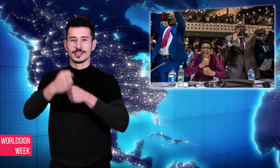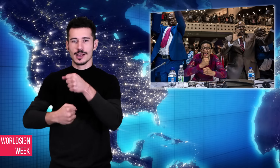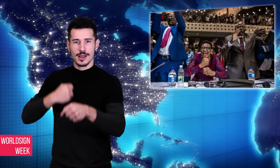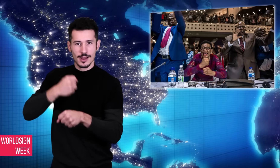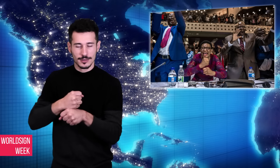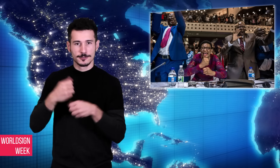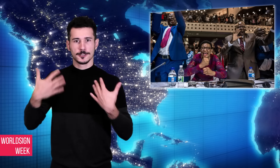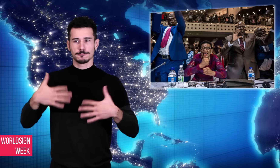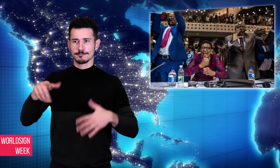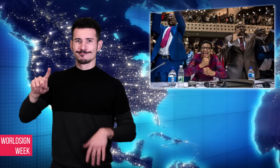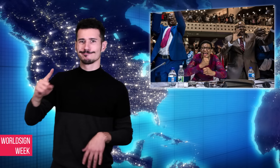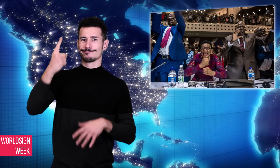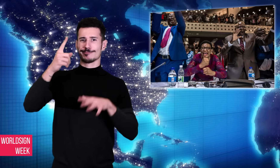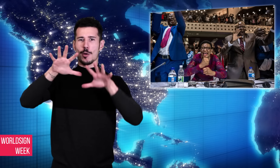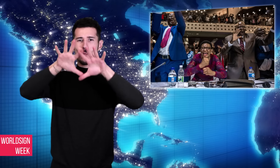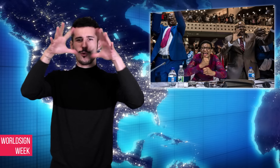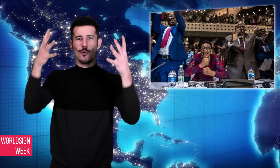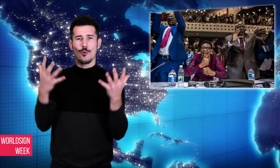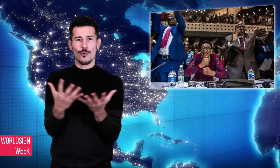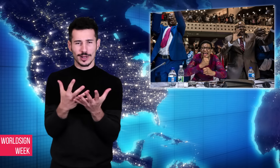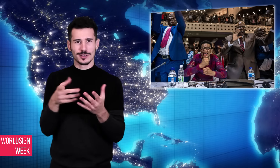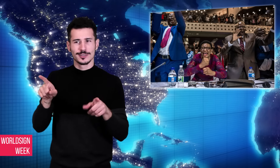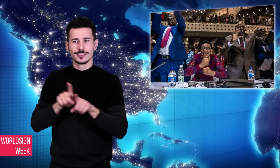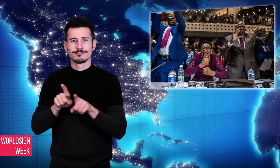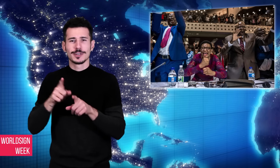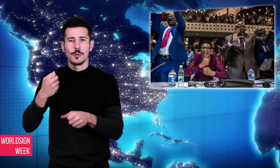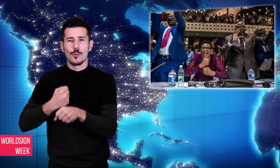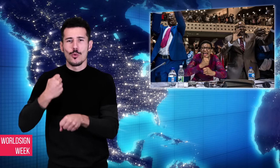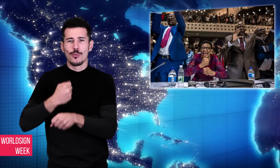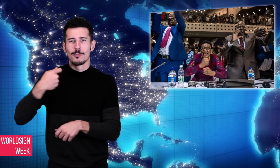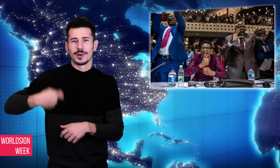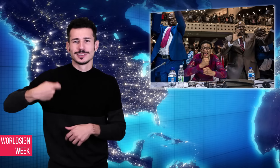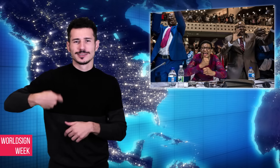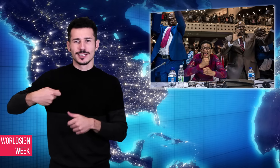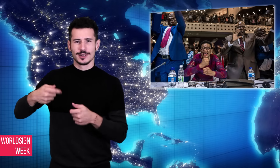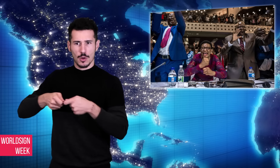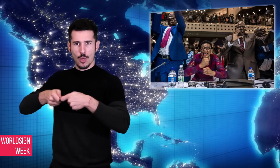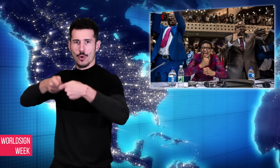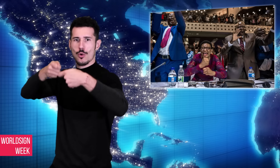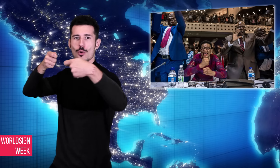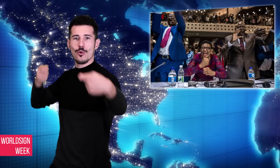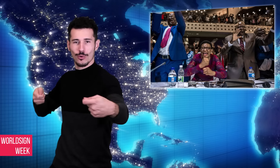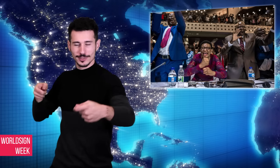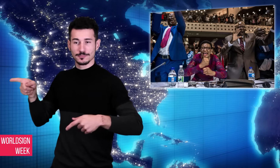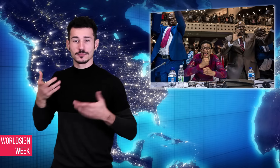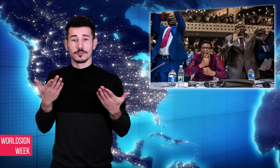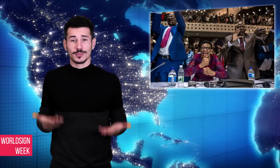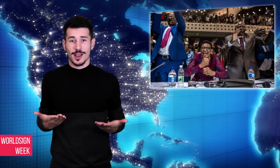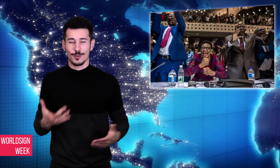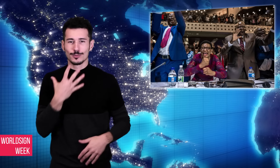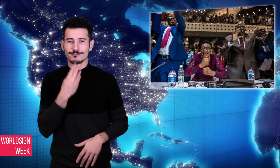is the oldest head of state in the world, he is 93 years old. At first